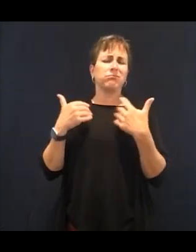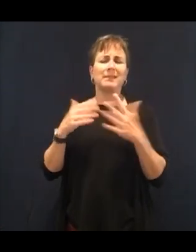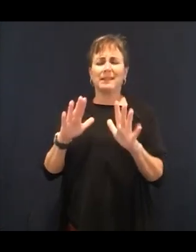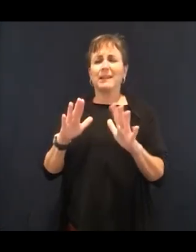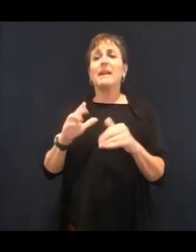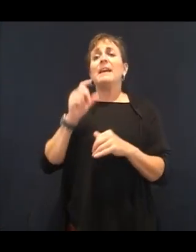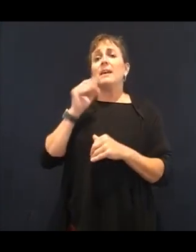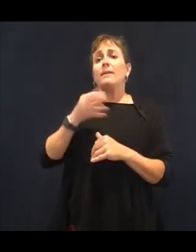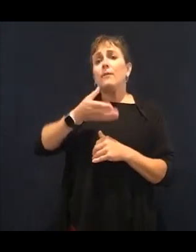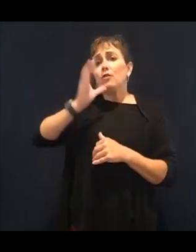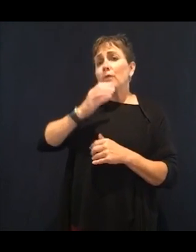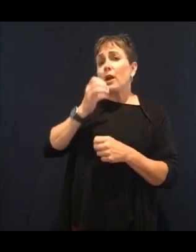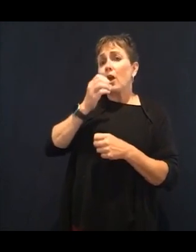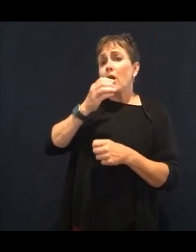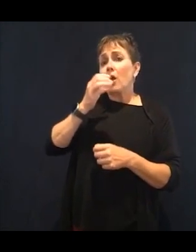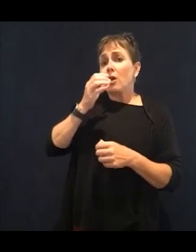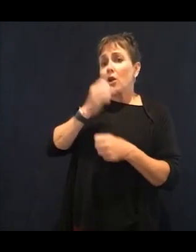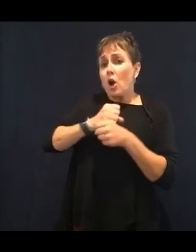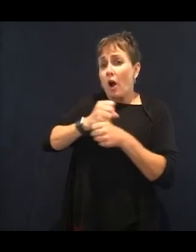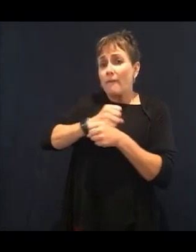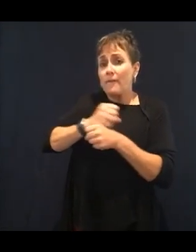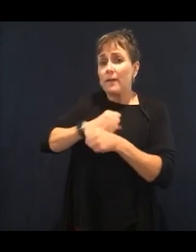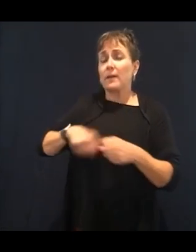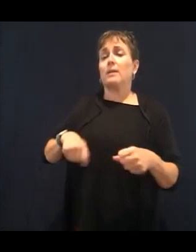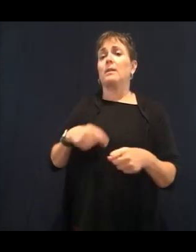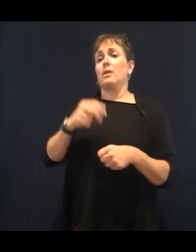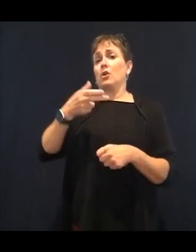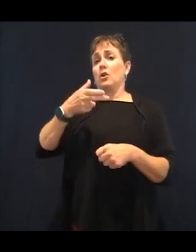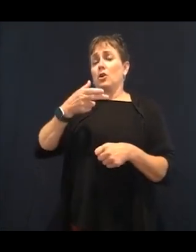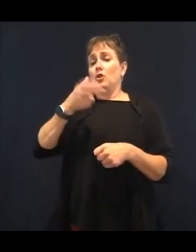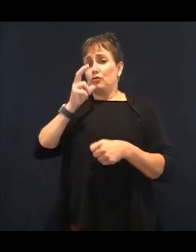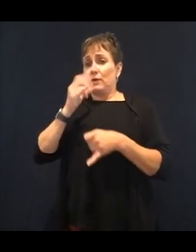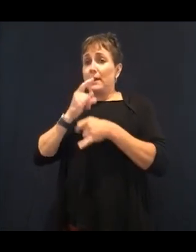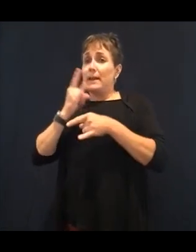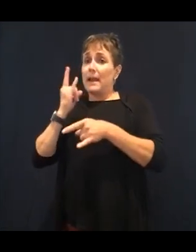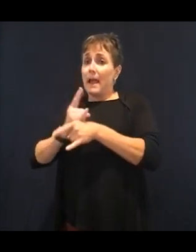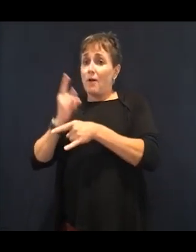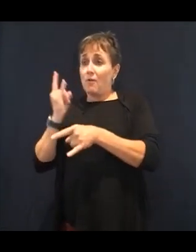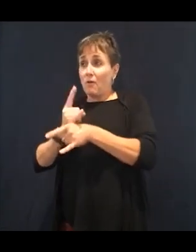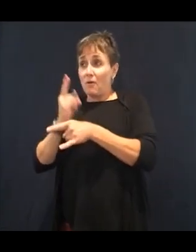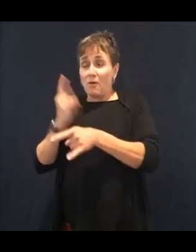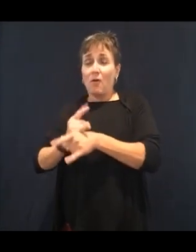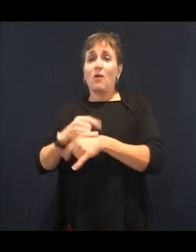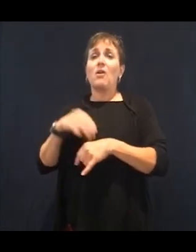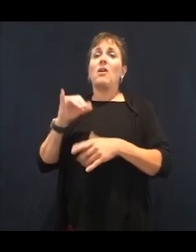the same-- caffeine or a soda. Right. If you drink sodas, that's